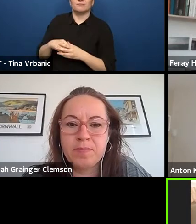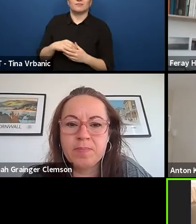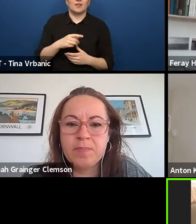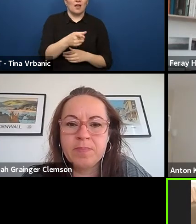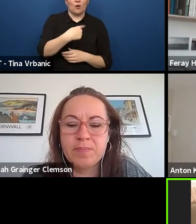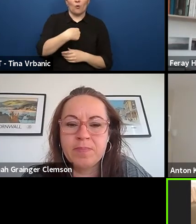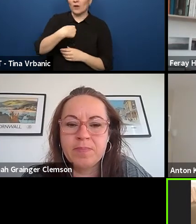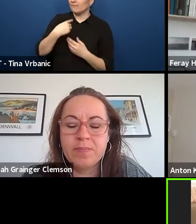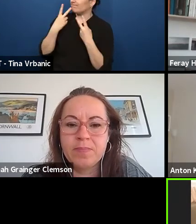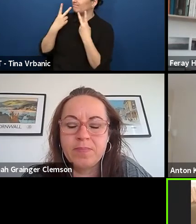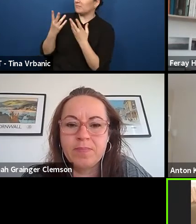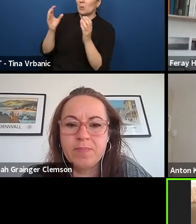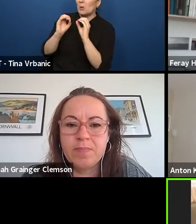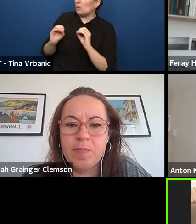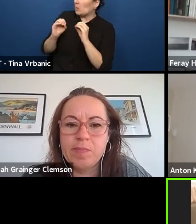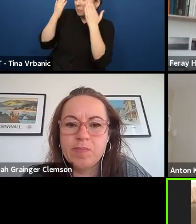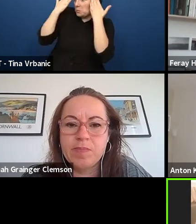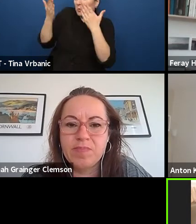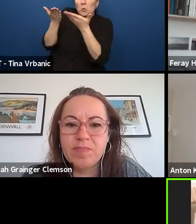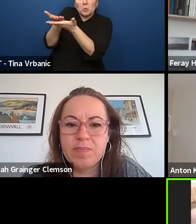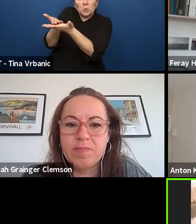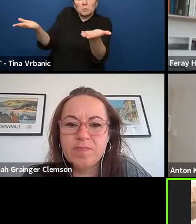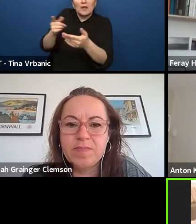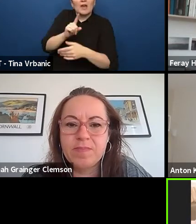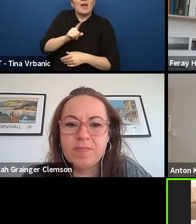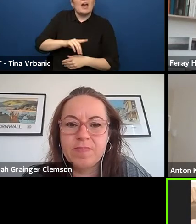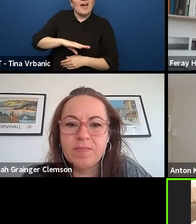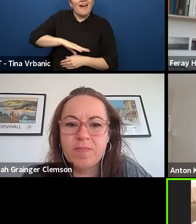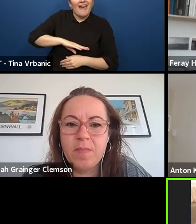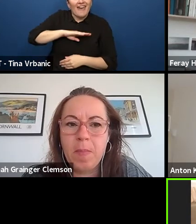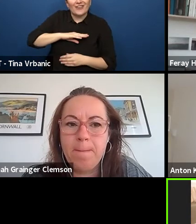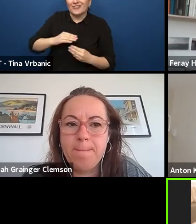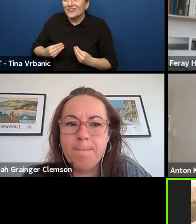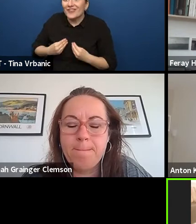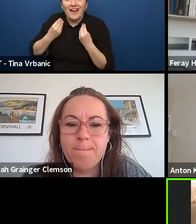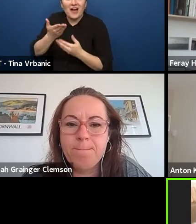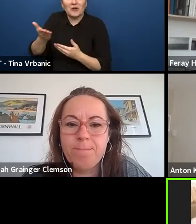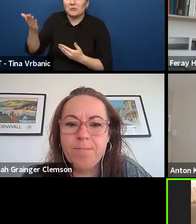and that they are so much powerful than what we think.